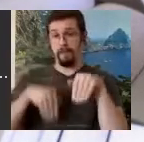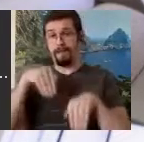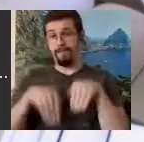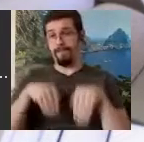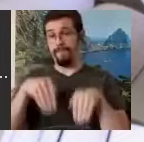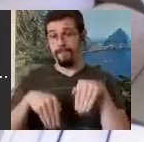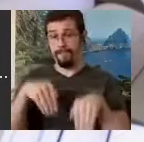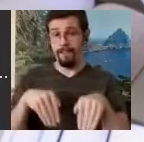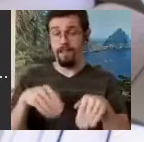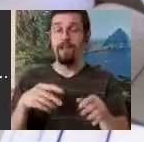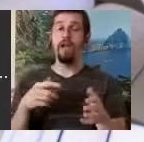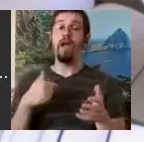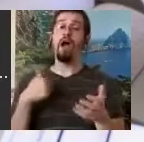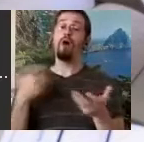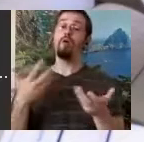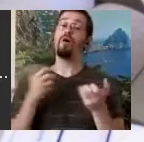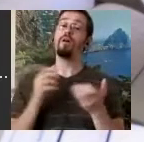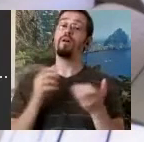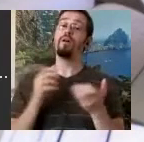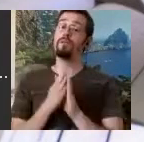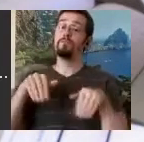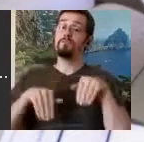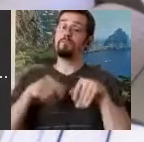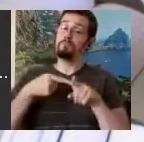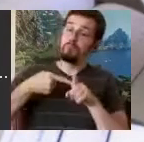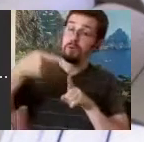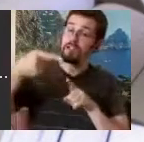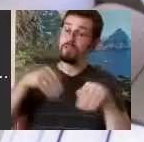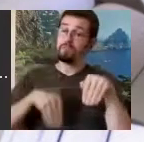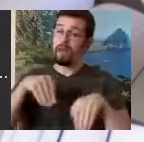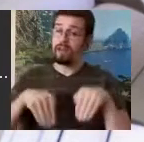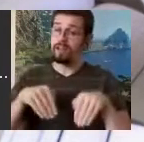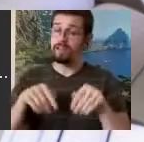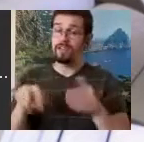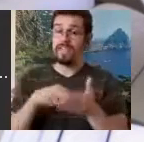professional ballet dancer but there was something else inside me. It's hard to